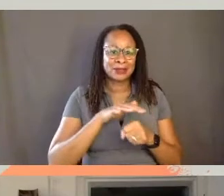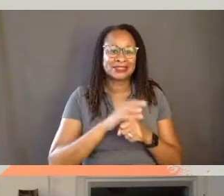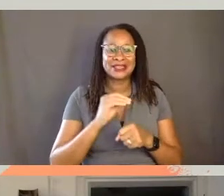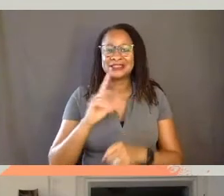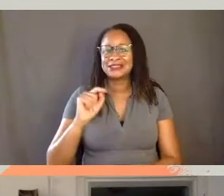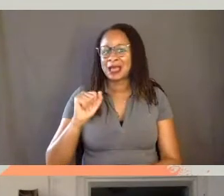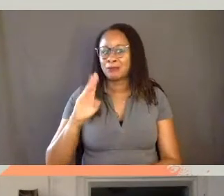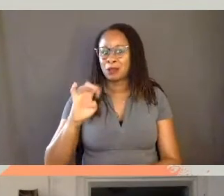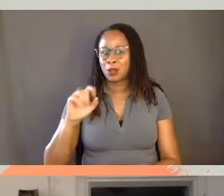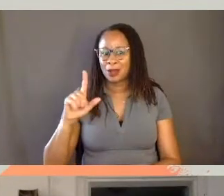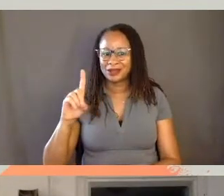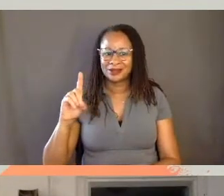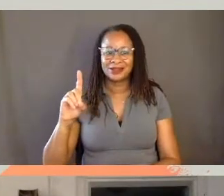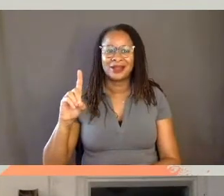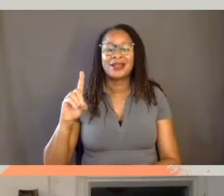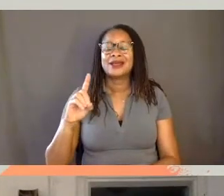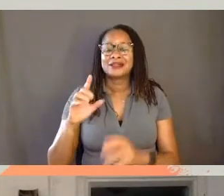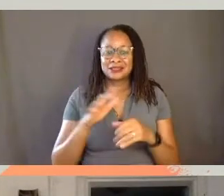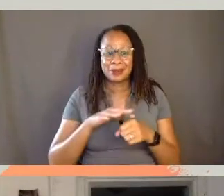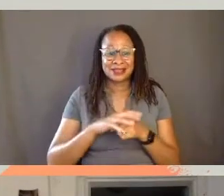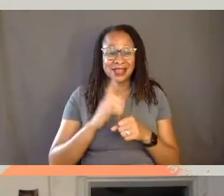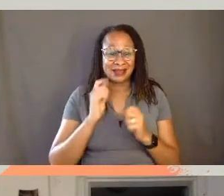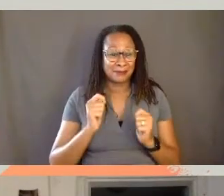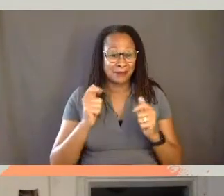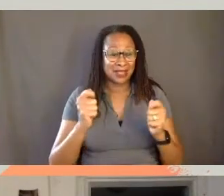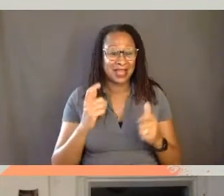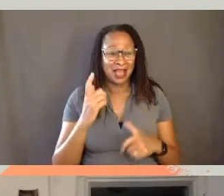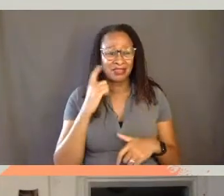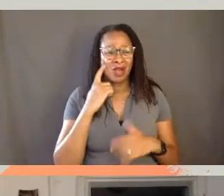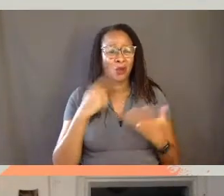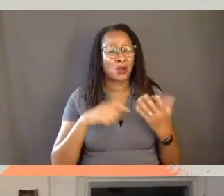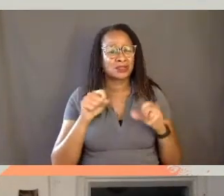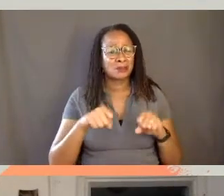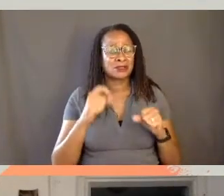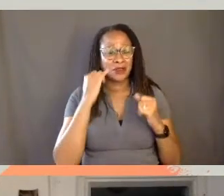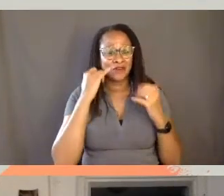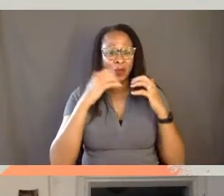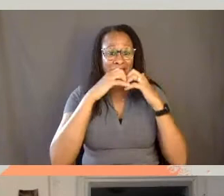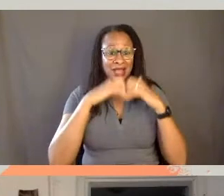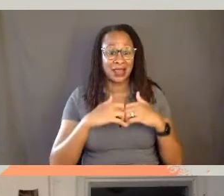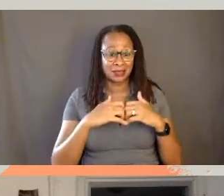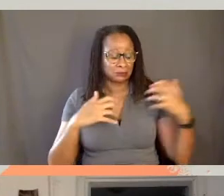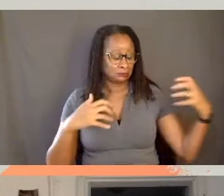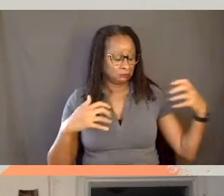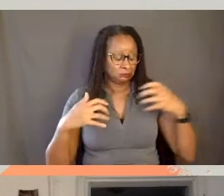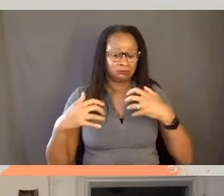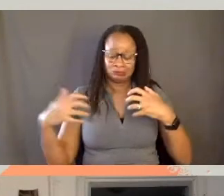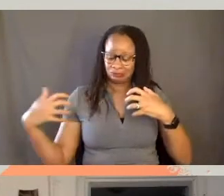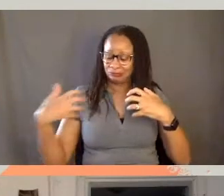And so immediately I thought, what might be possible if we collapse the environments of media and medicine and pay attention